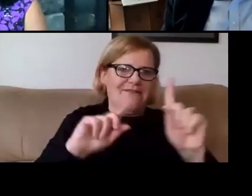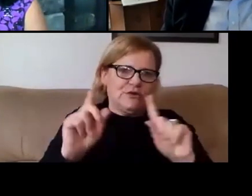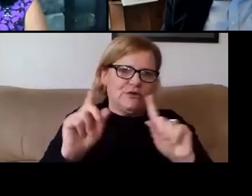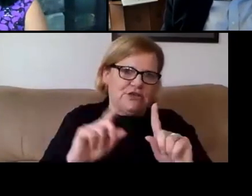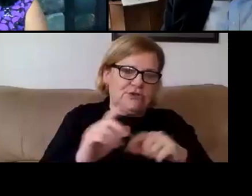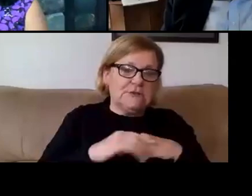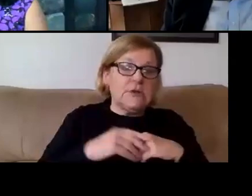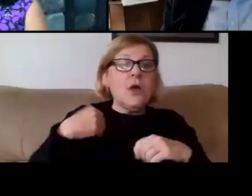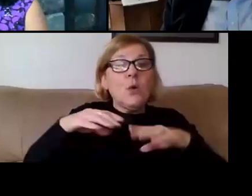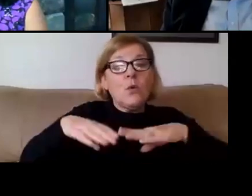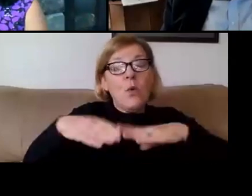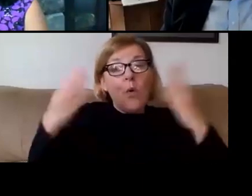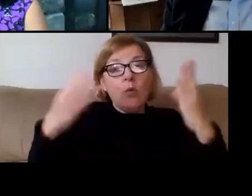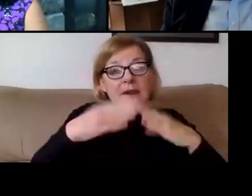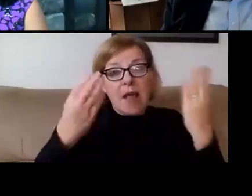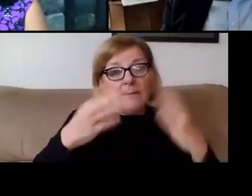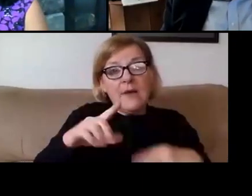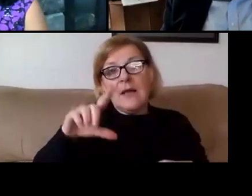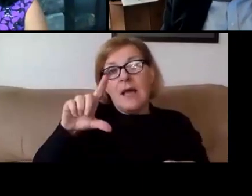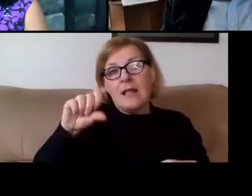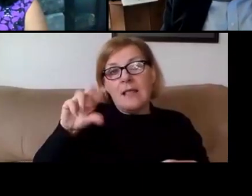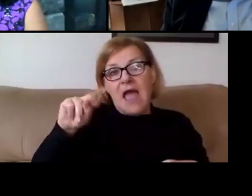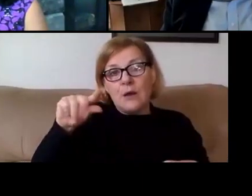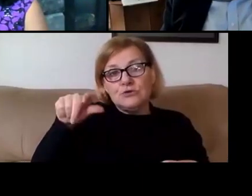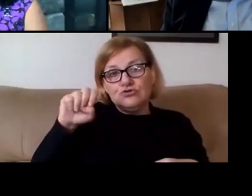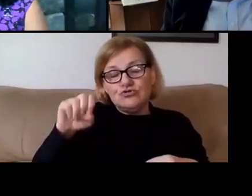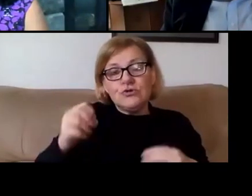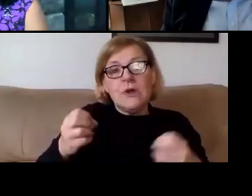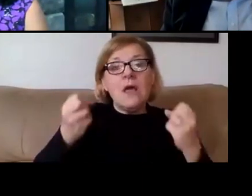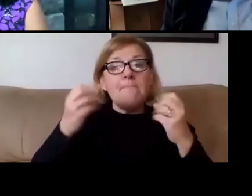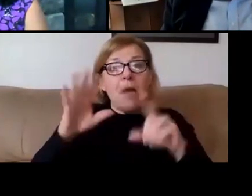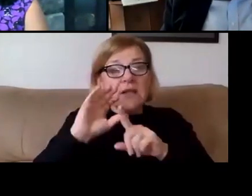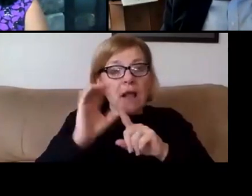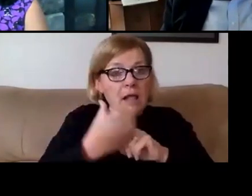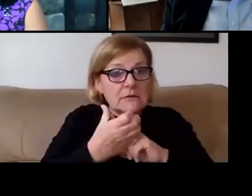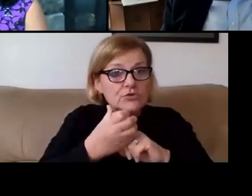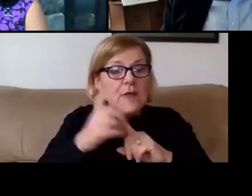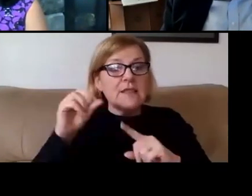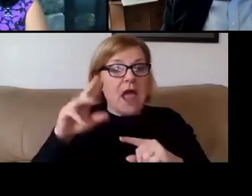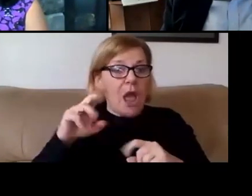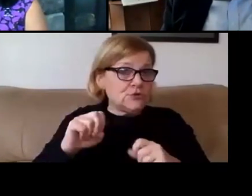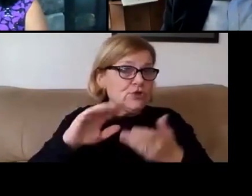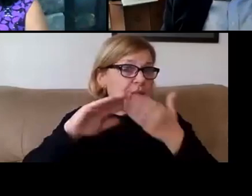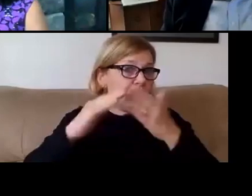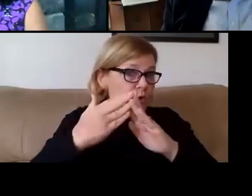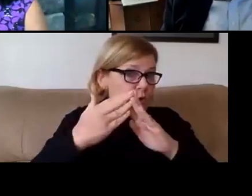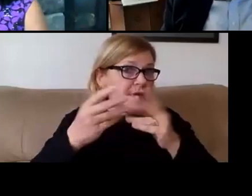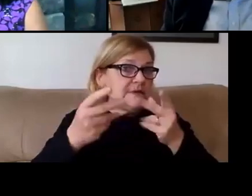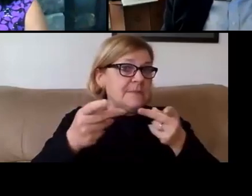We're opening up the lounges, the multicultural lounges, and the community spaces in the residence halls